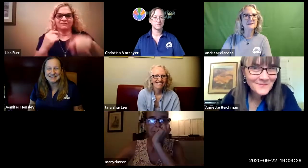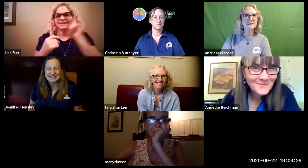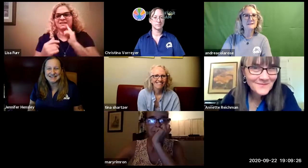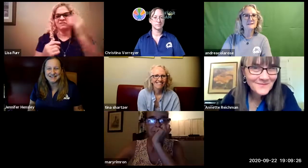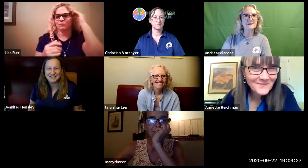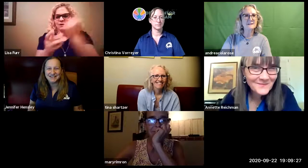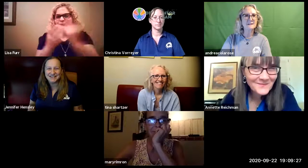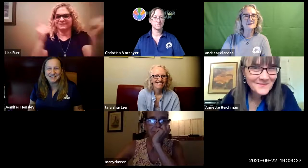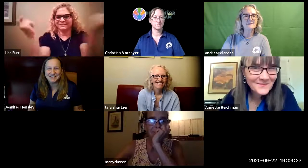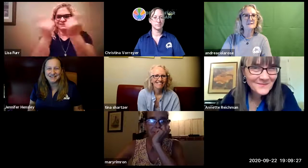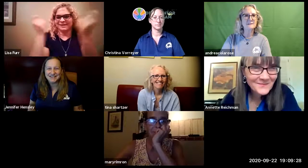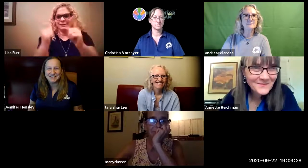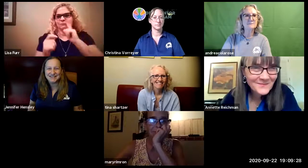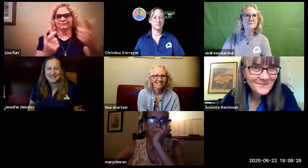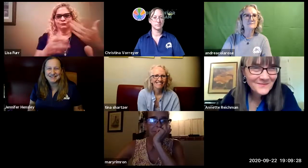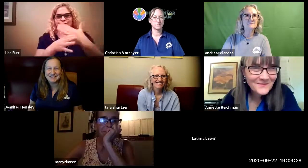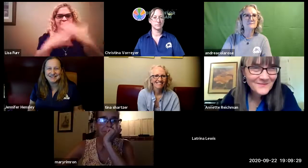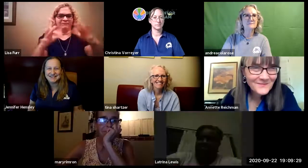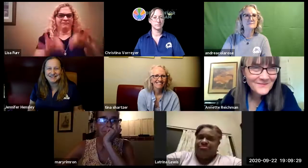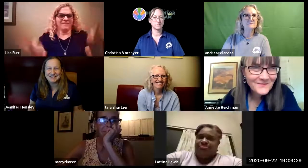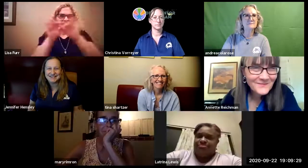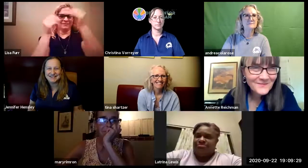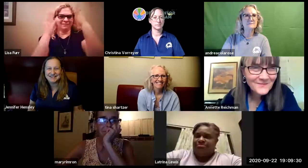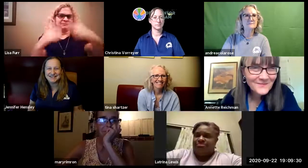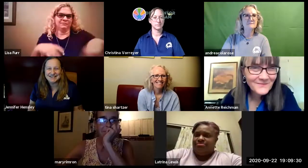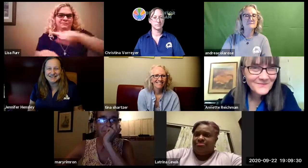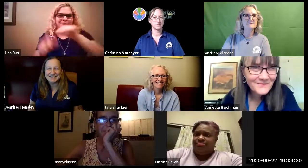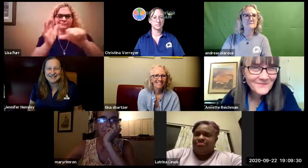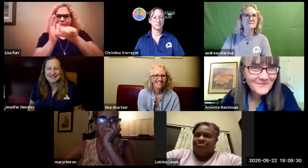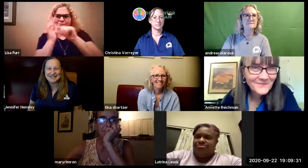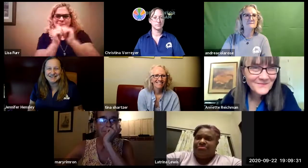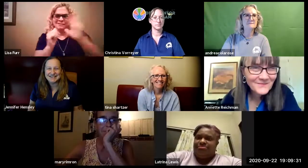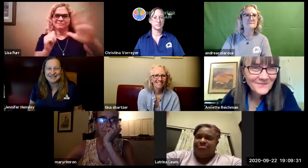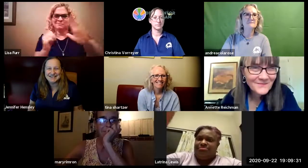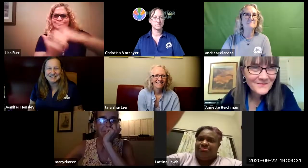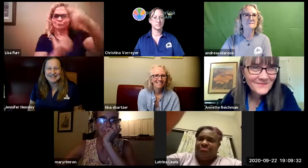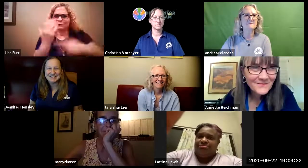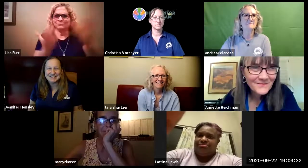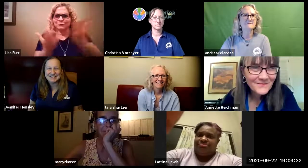asb asdb team for being a part of our deaf awareness week celebration and providing